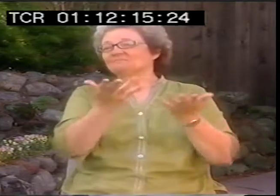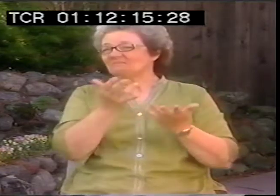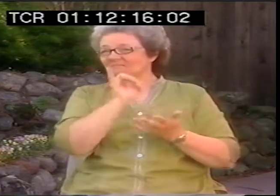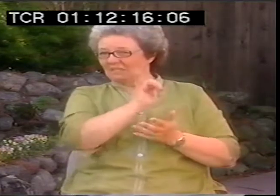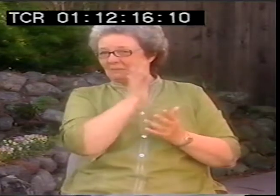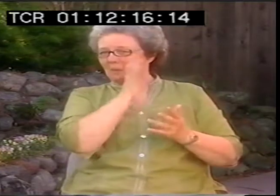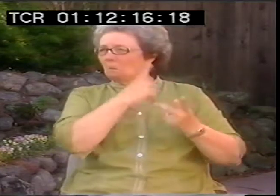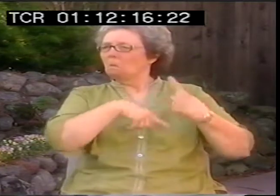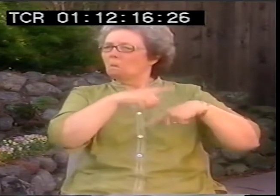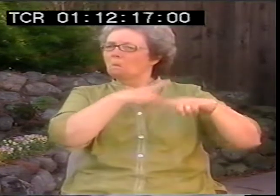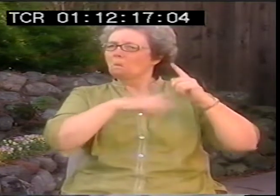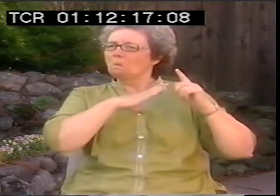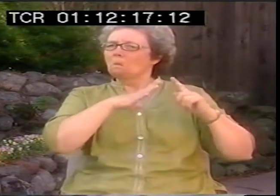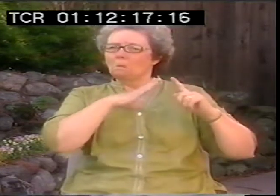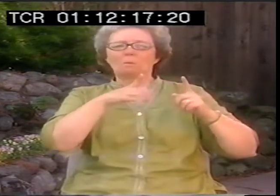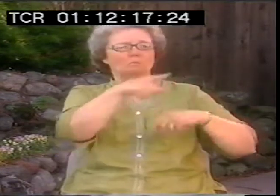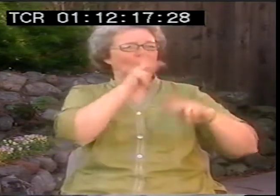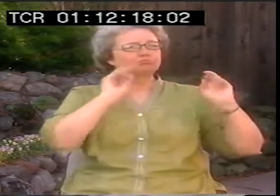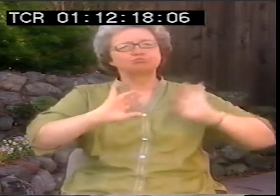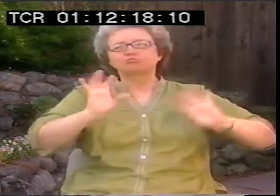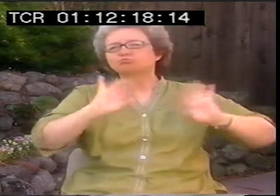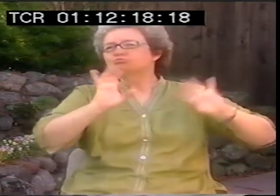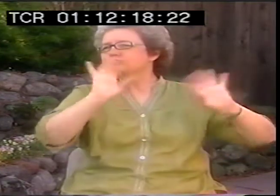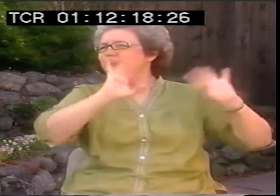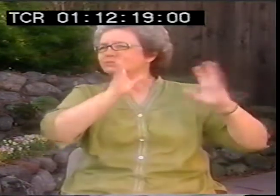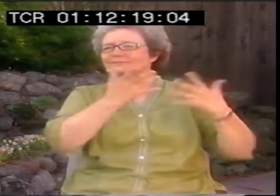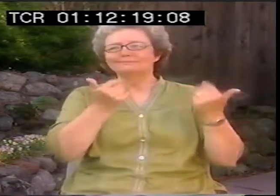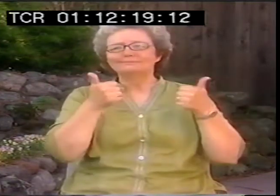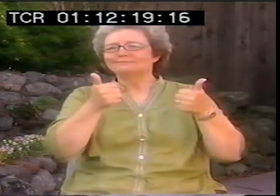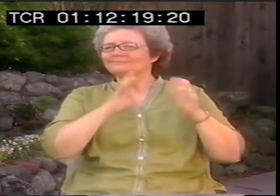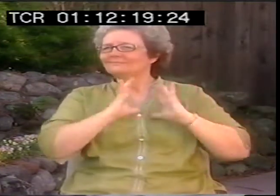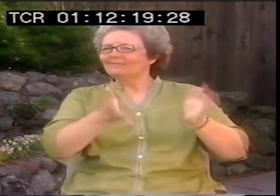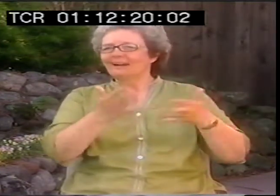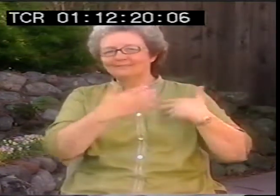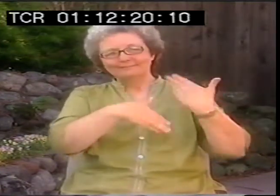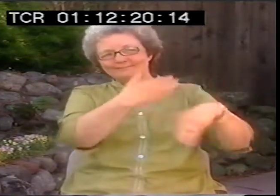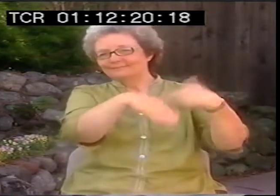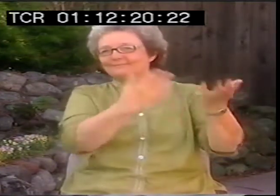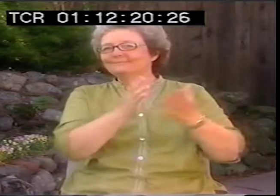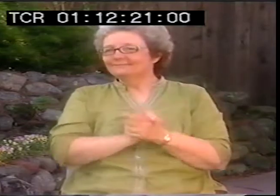being obstreperous and not wanting to speak. Everything seemed to go along fine for my mother.